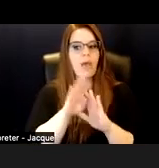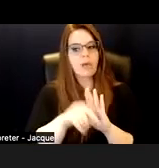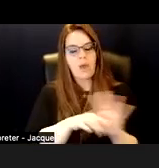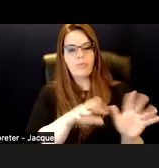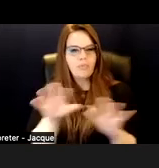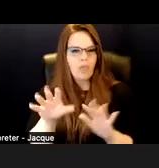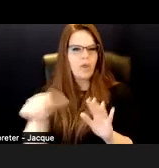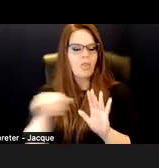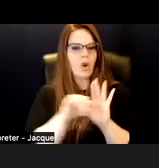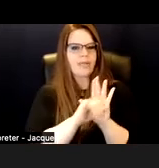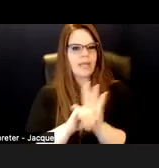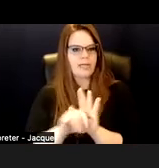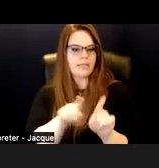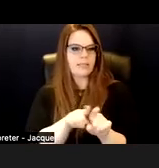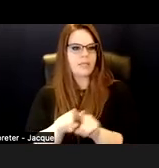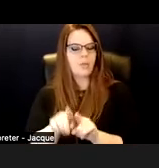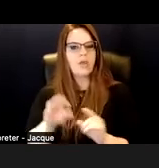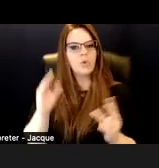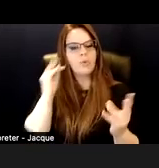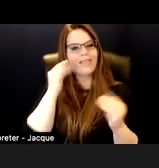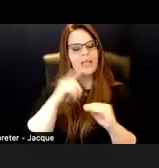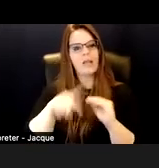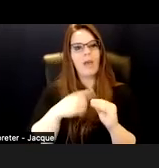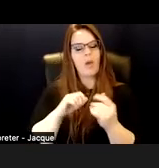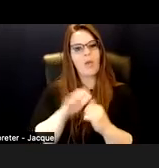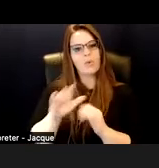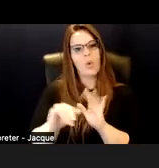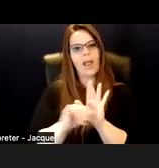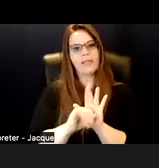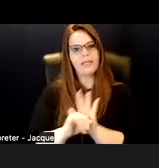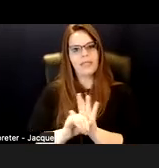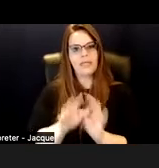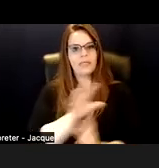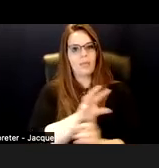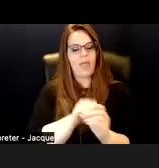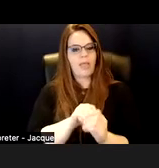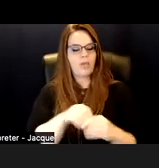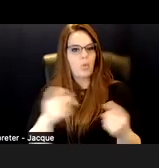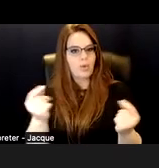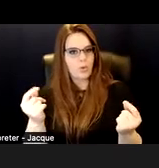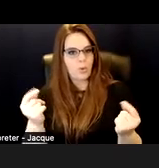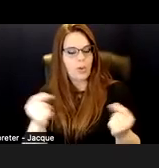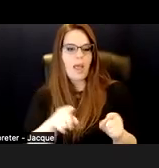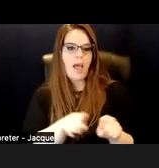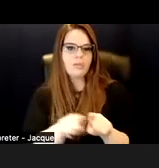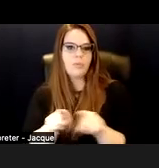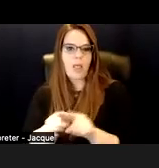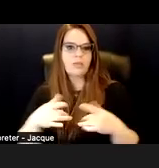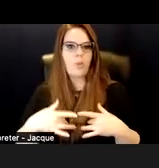So just to be thinking about both how your identities play into what you're doing as well as what's going on for a student when you're thinking